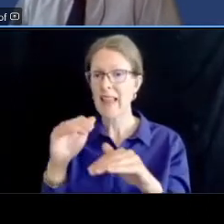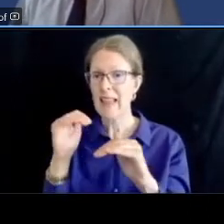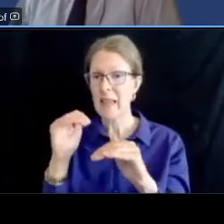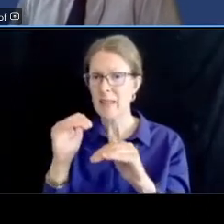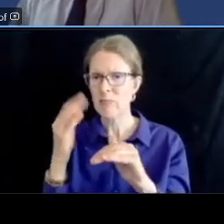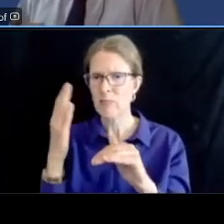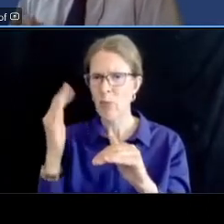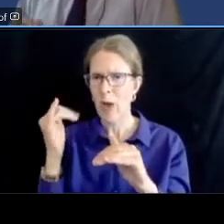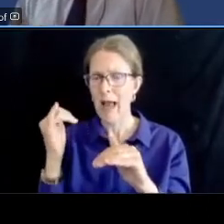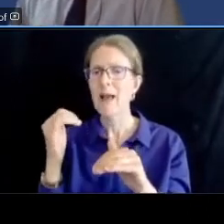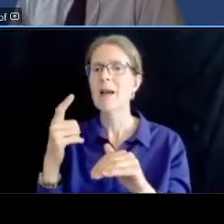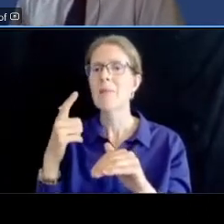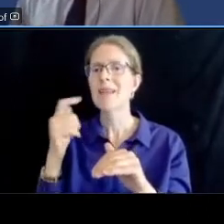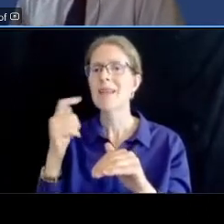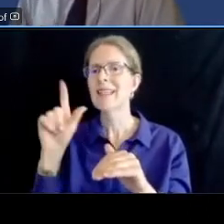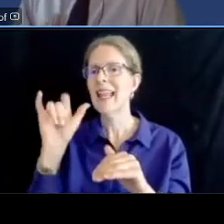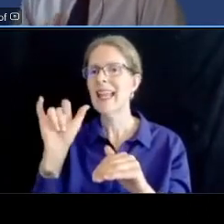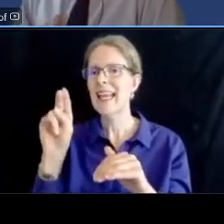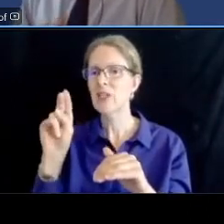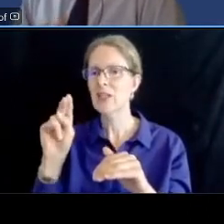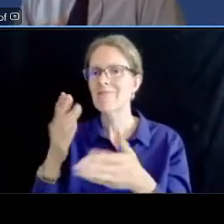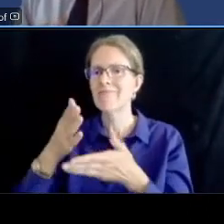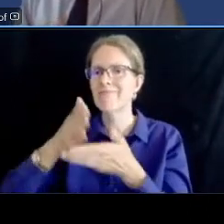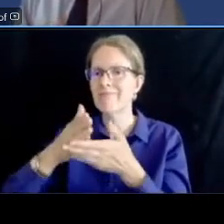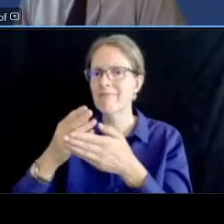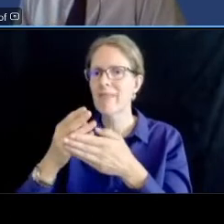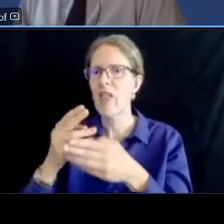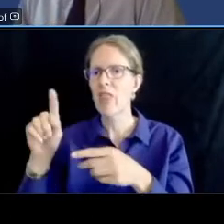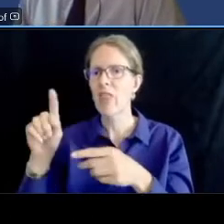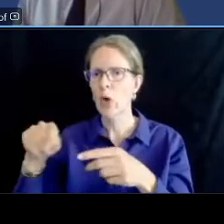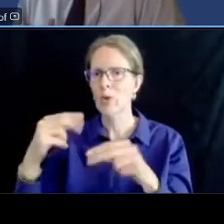what we're going to do is we're going to analyze traffic safety and parking